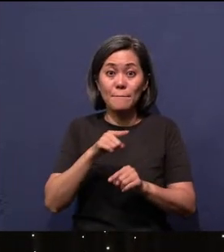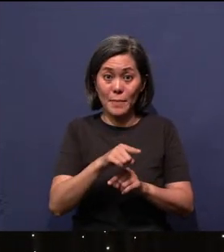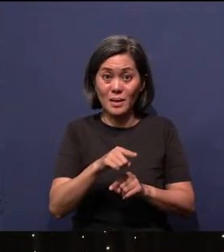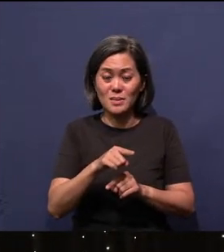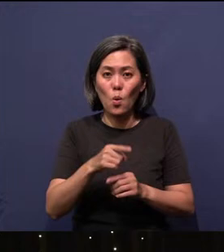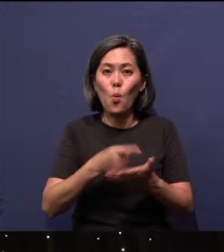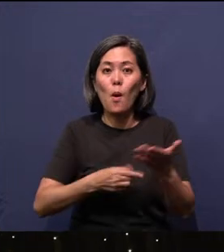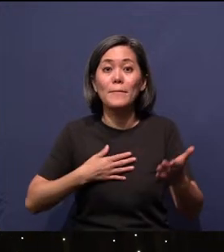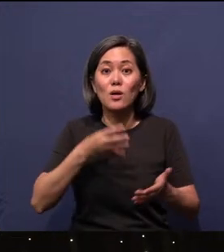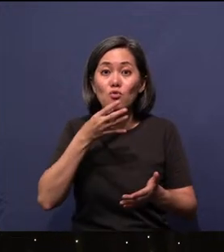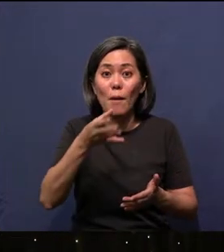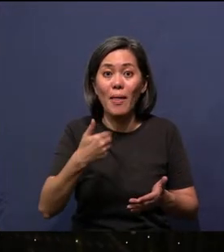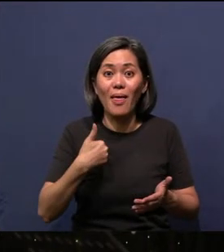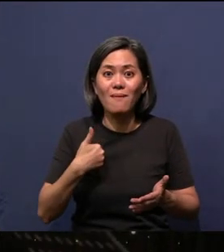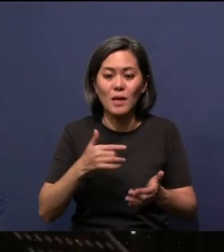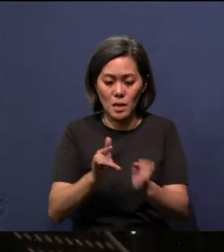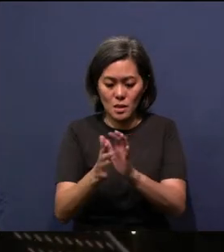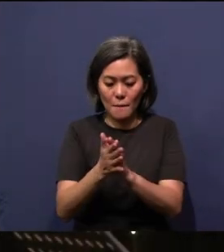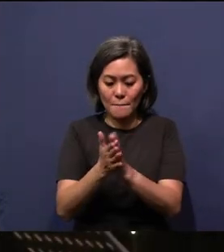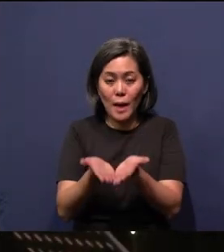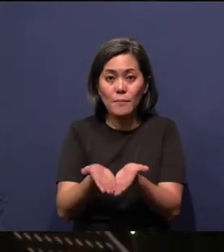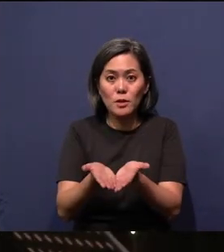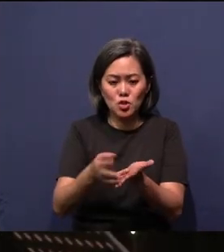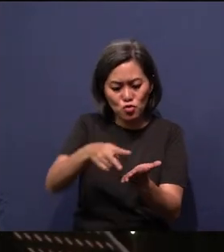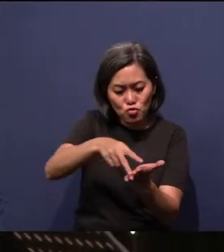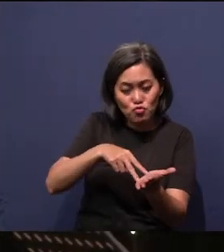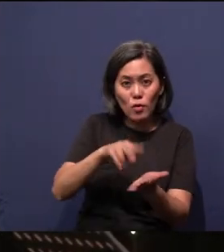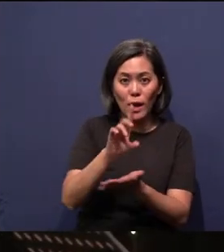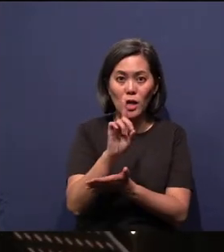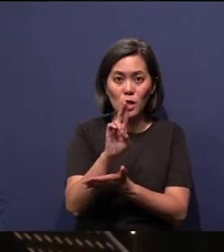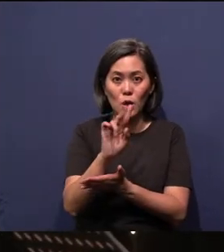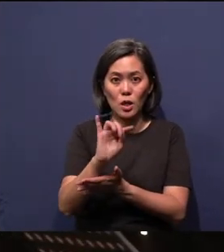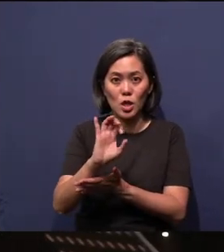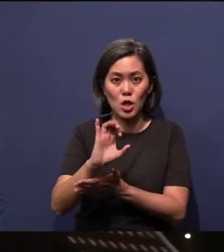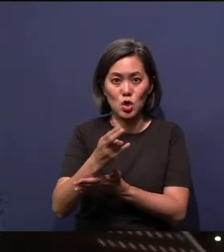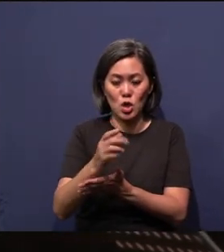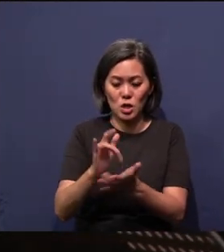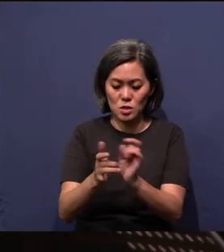And she read the Dutch Bible, because there were no Indonesian Bibles available